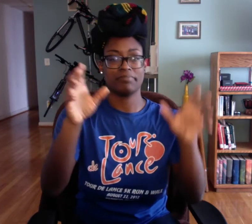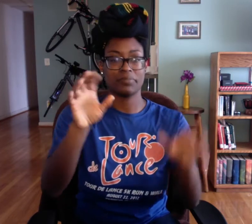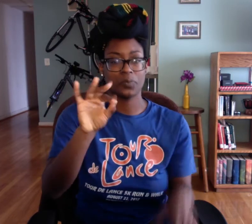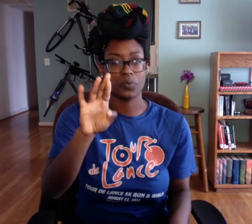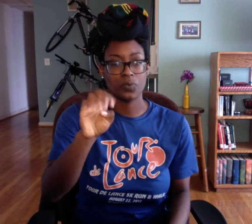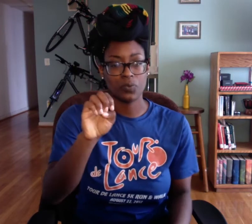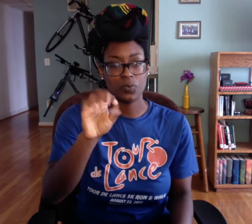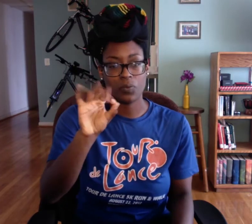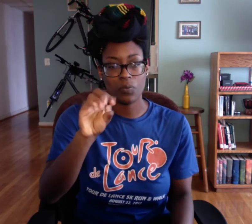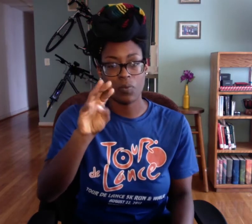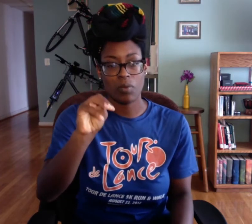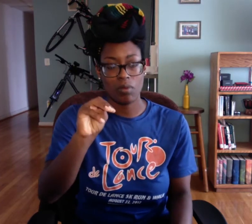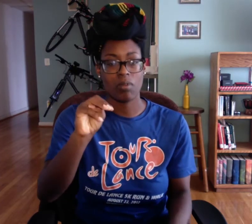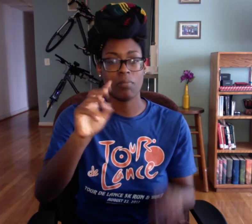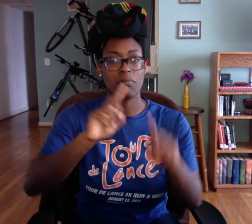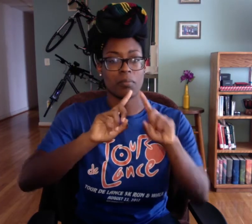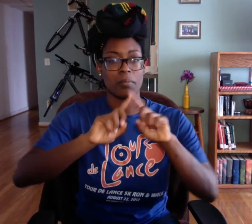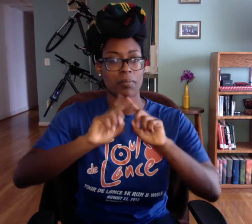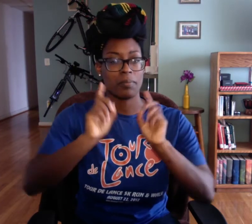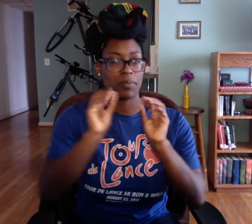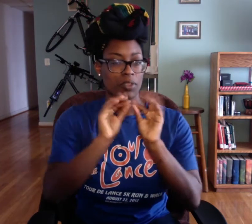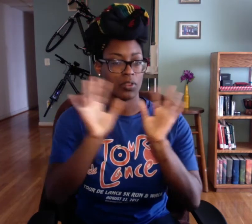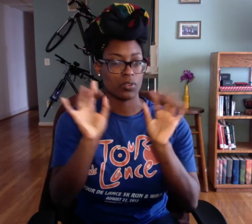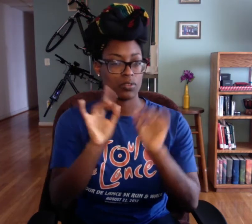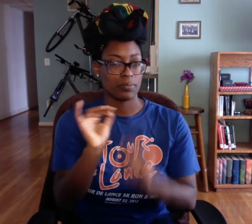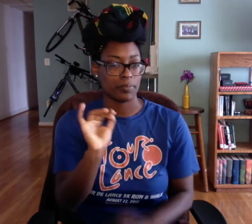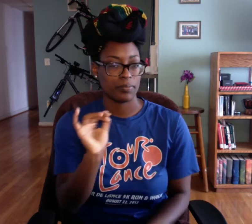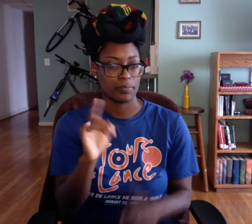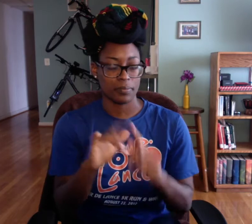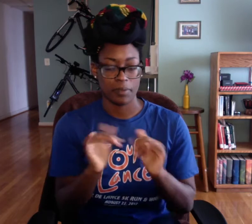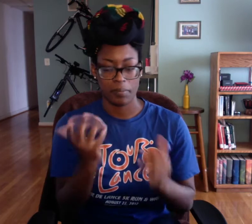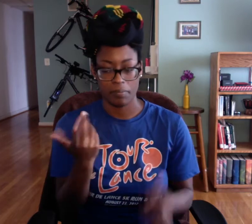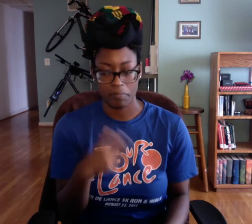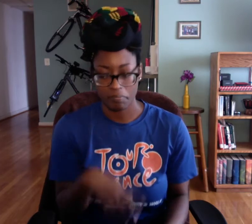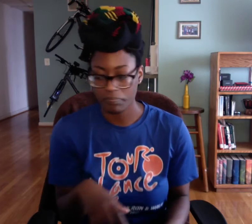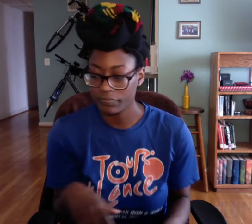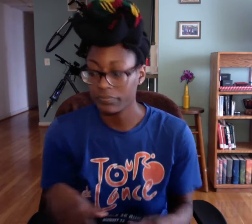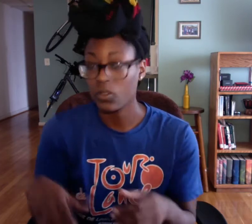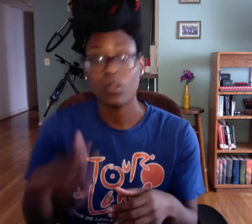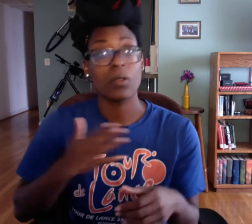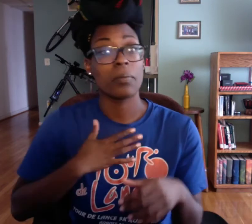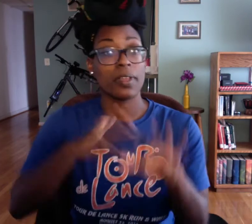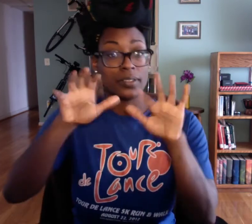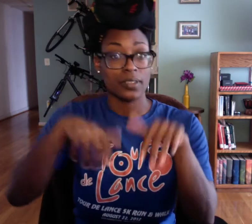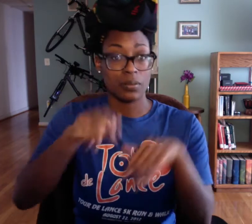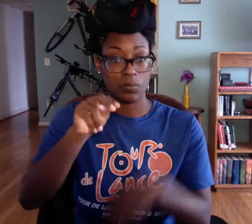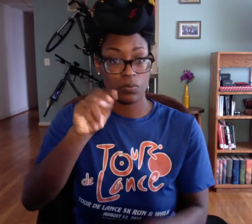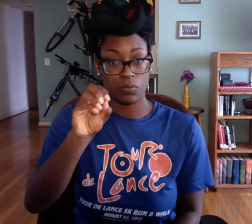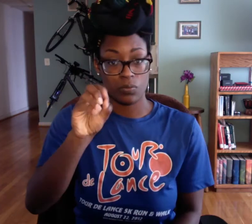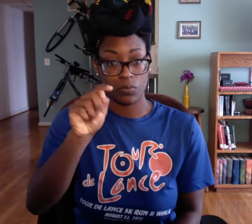That way I can just, it's more like a freeform style of note-taking.